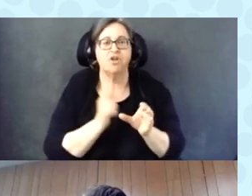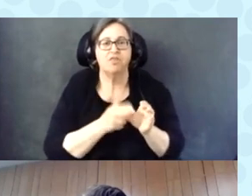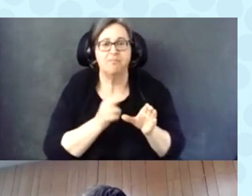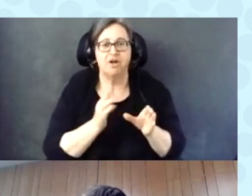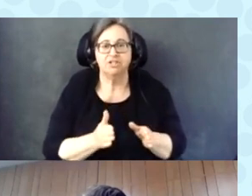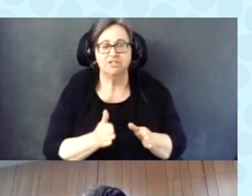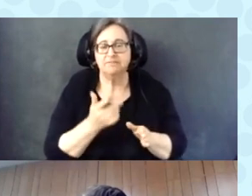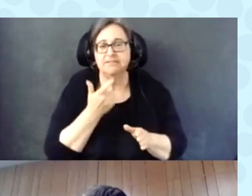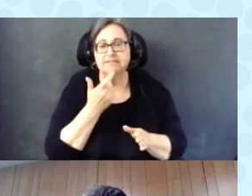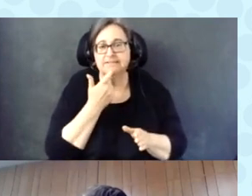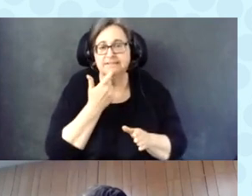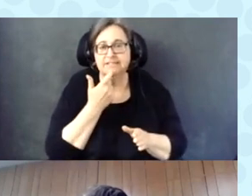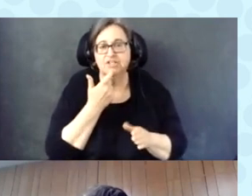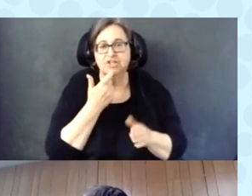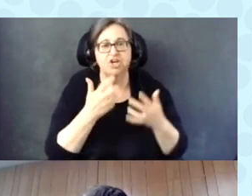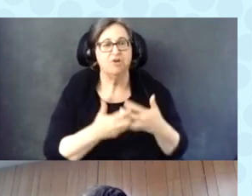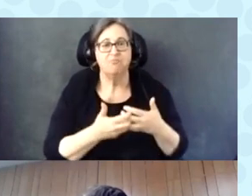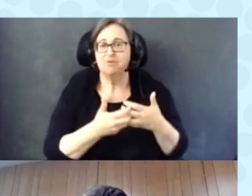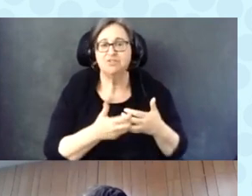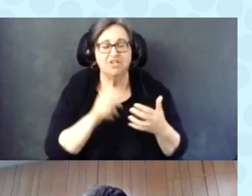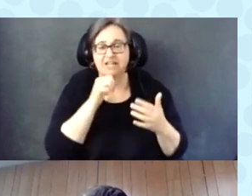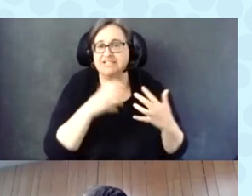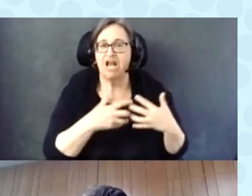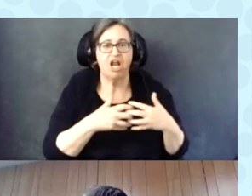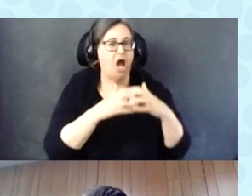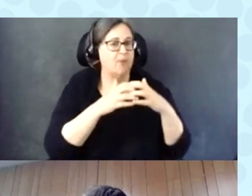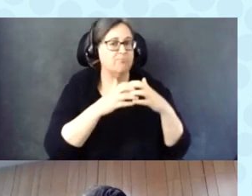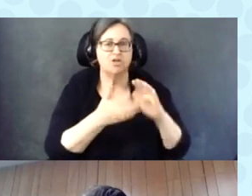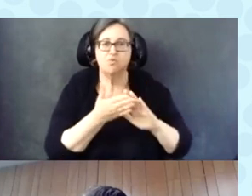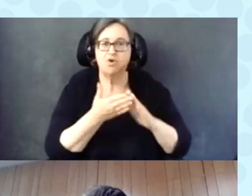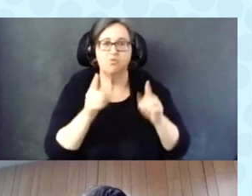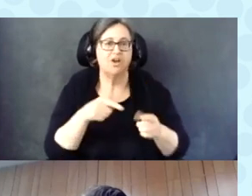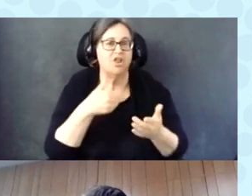the machine was not up and running when they arrived at the polling place.